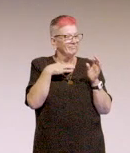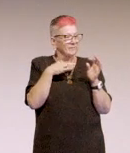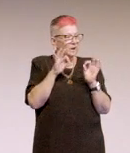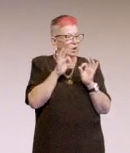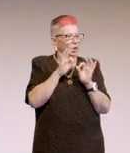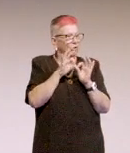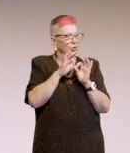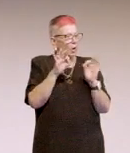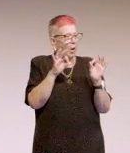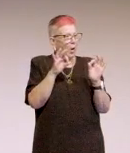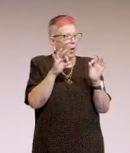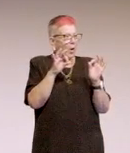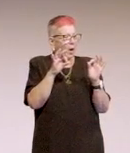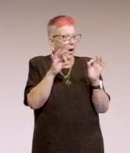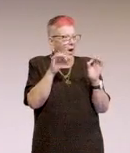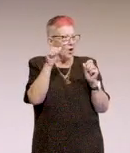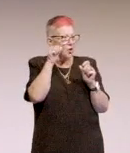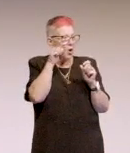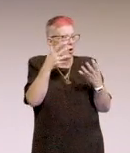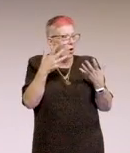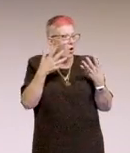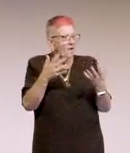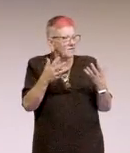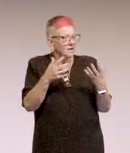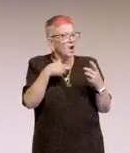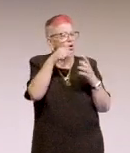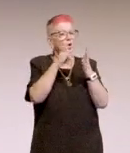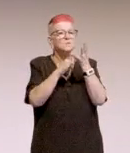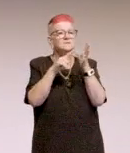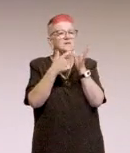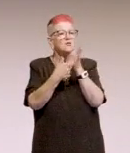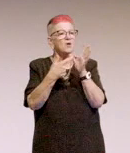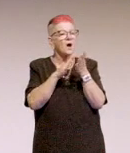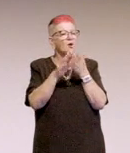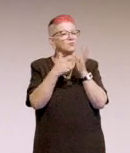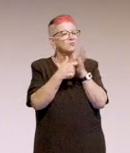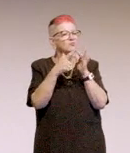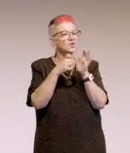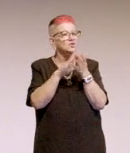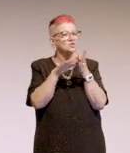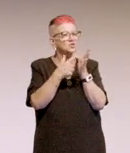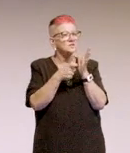and I know in Sarah Richards' talk, she talks about the profoundly deaf